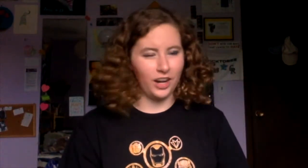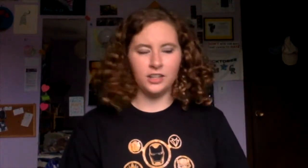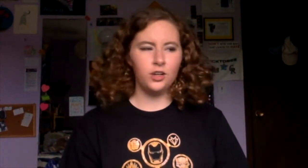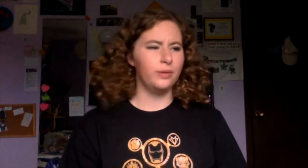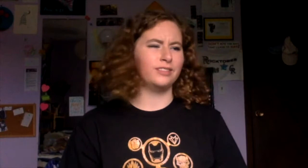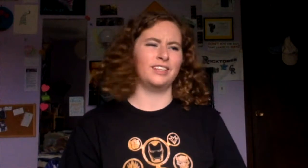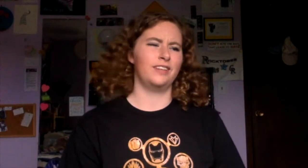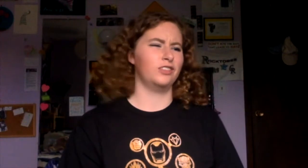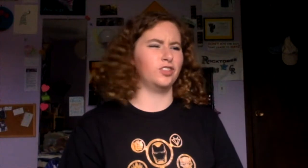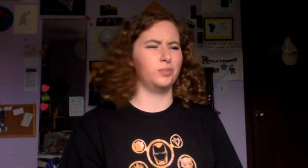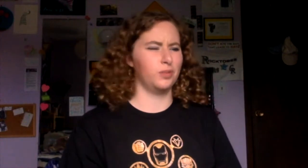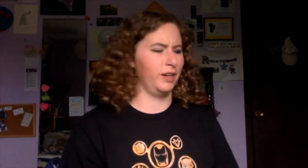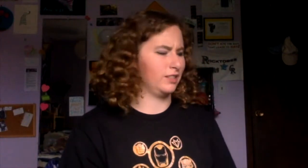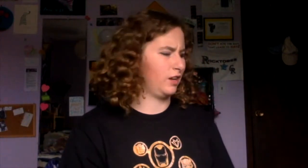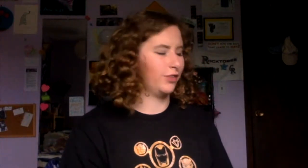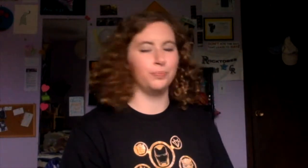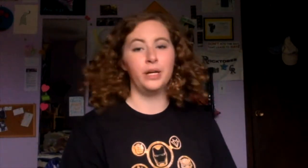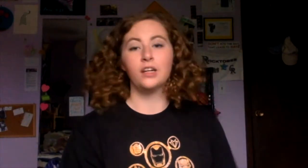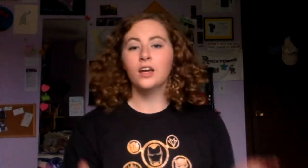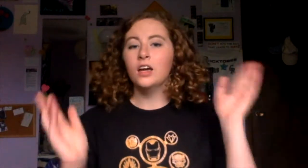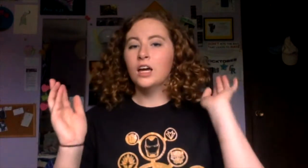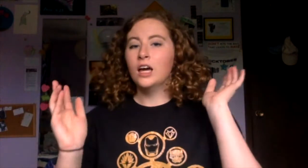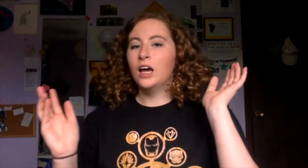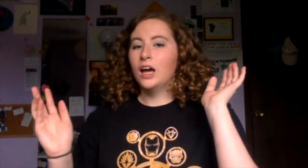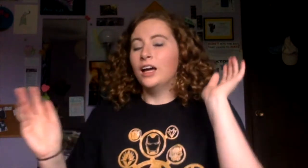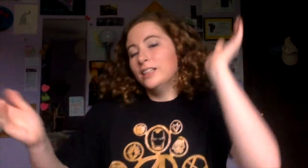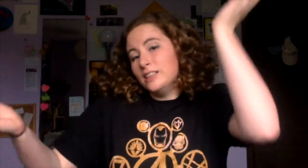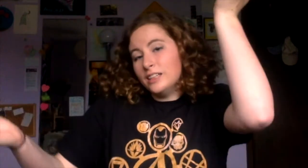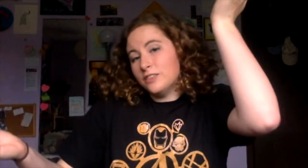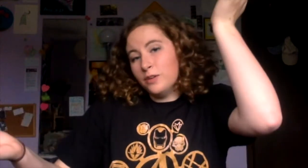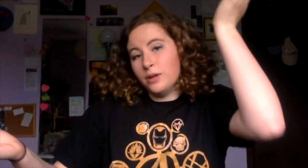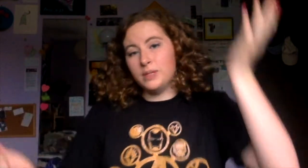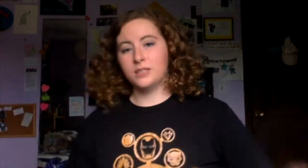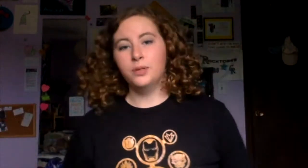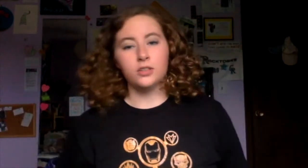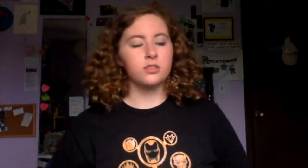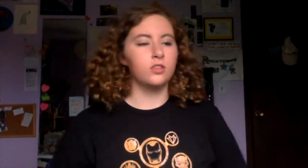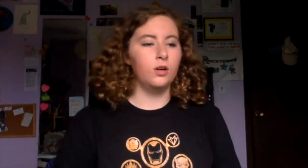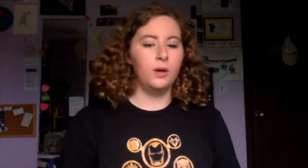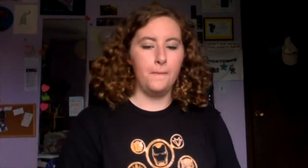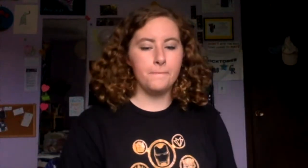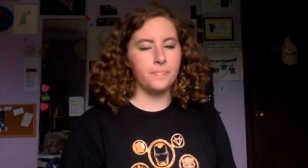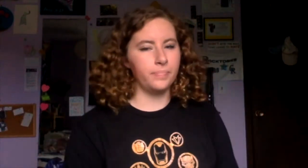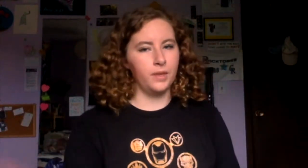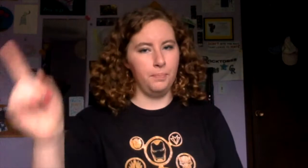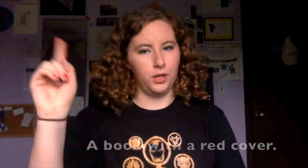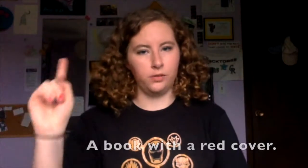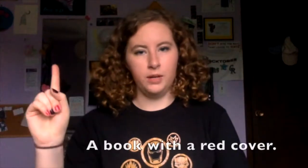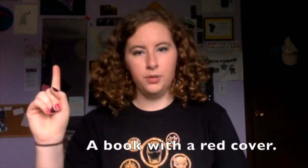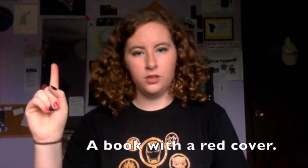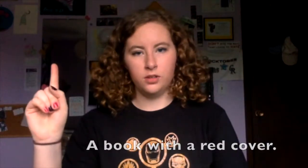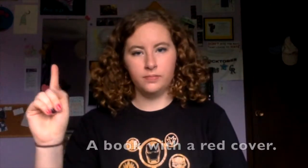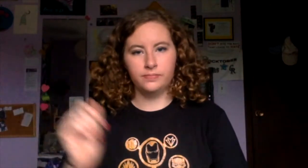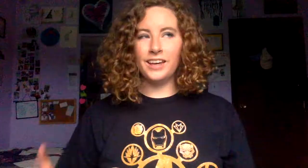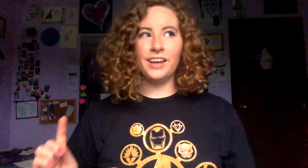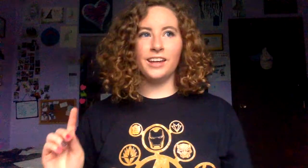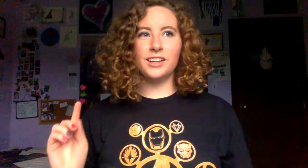I know we say never judge a book by its cover, but, it's a fun way to pick some books. So pick a red book.